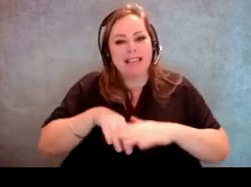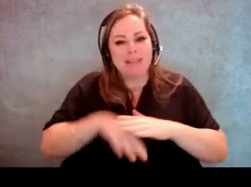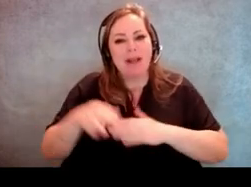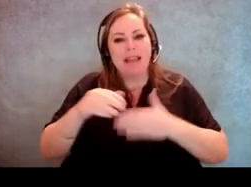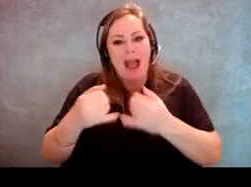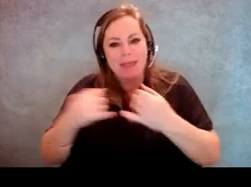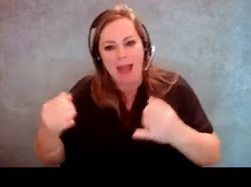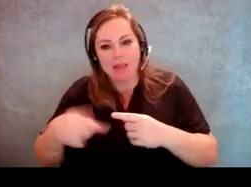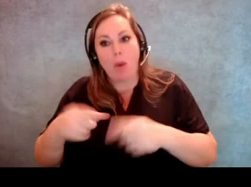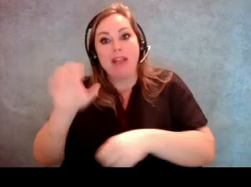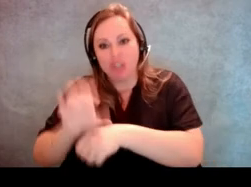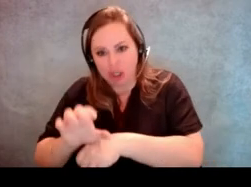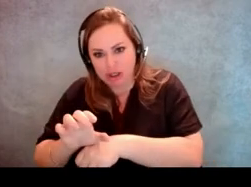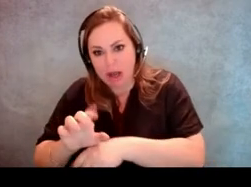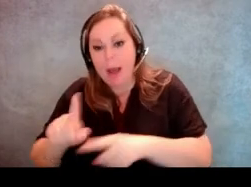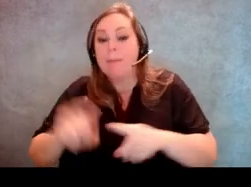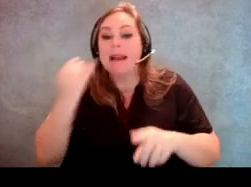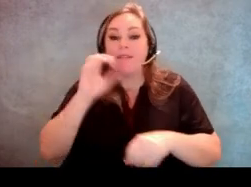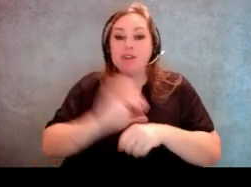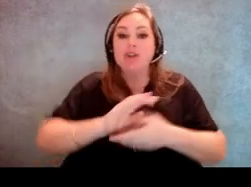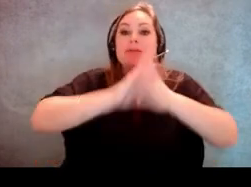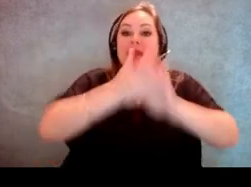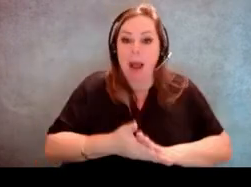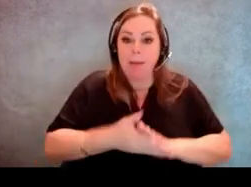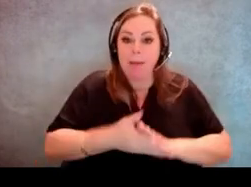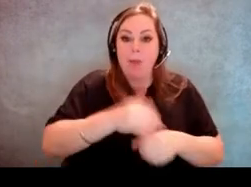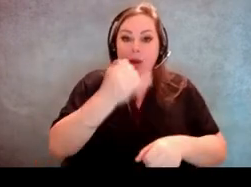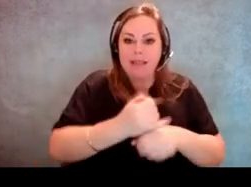it does need to meet accessibility guidelines because it is participating in a federal